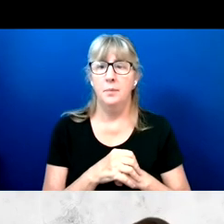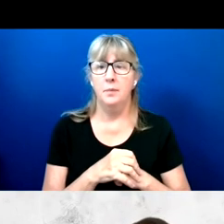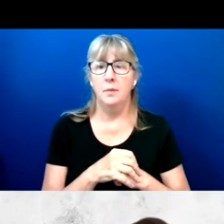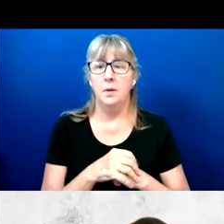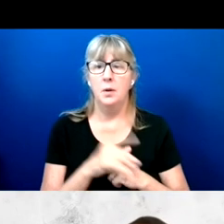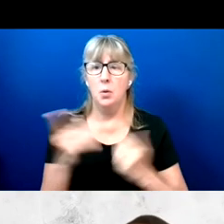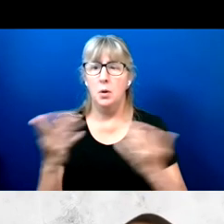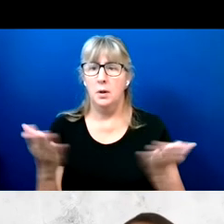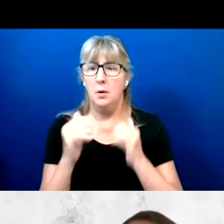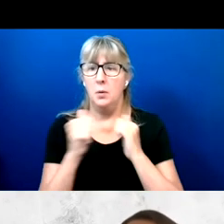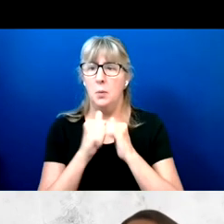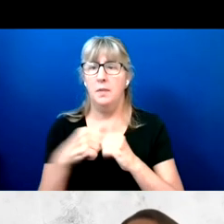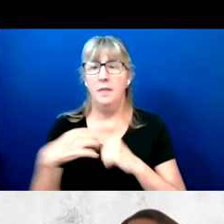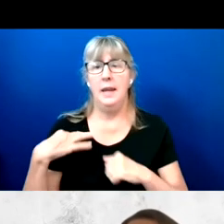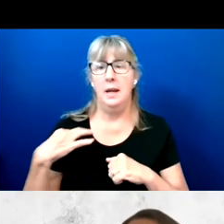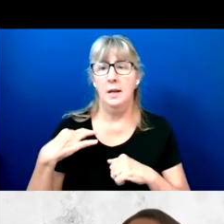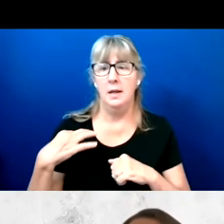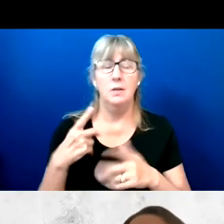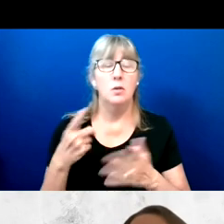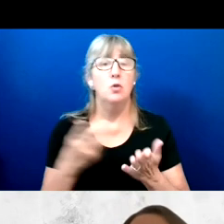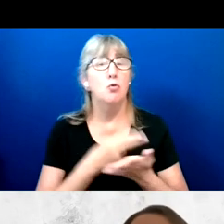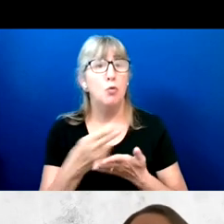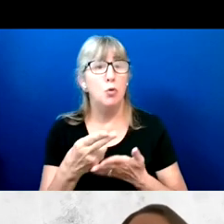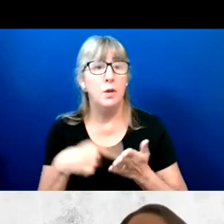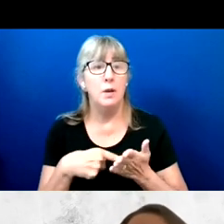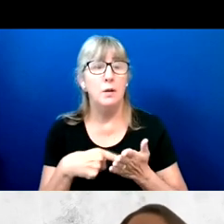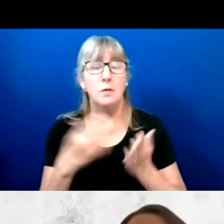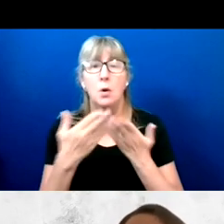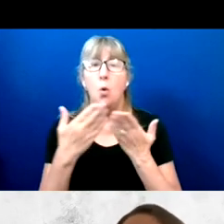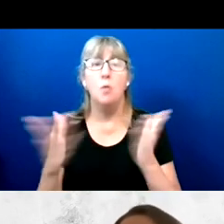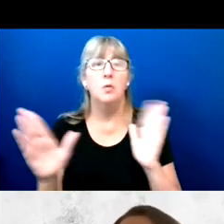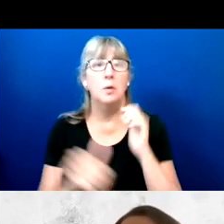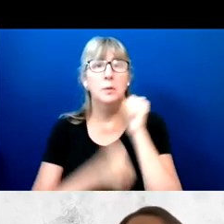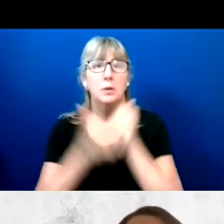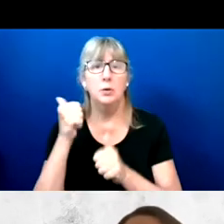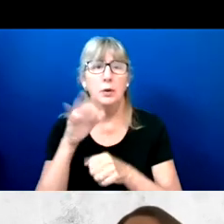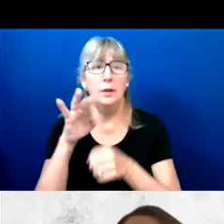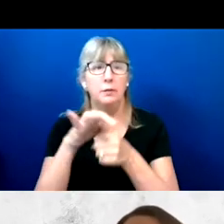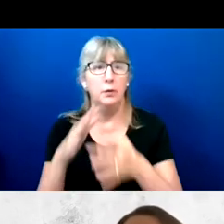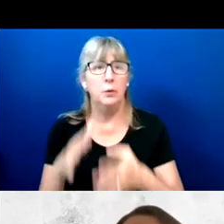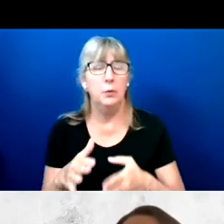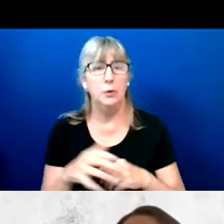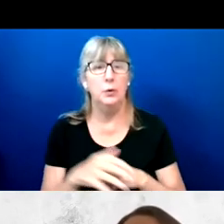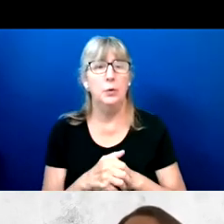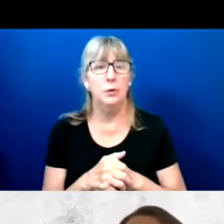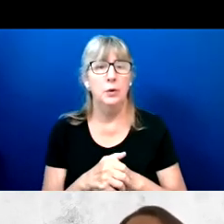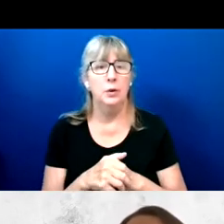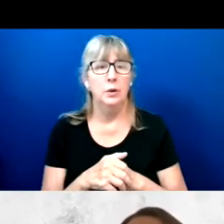The truth is the overwhelming majority of voters, not just those with disabilities do